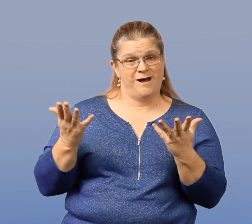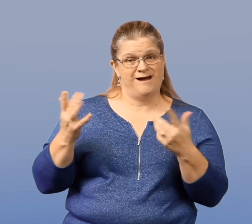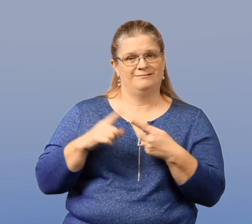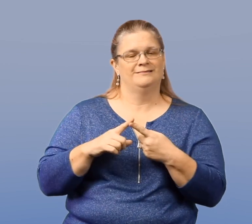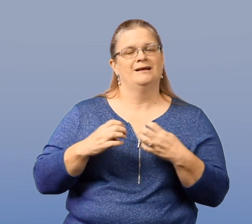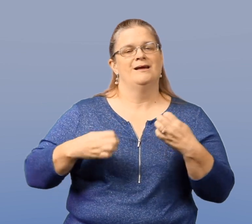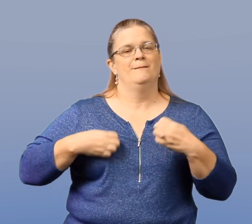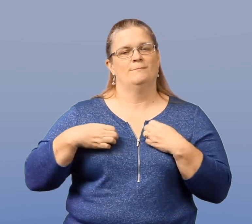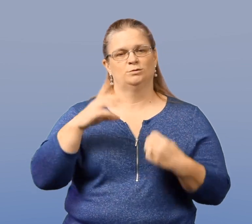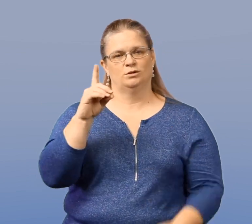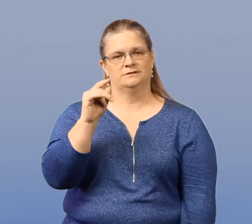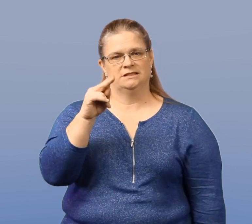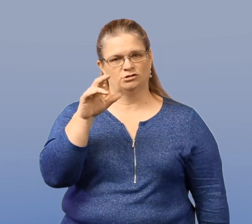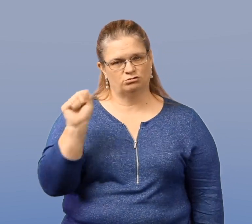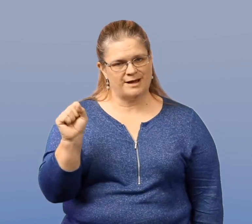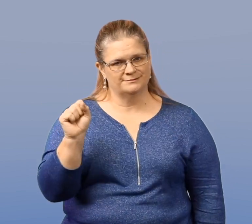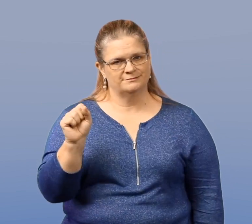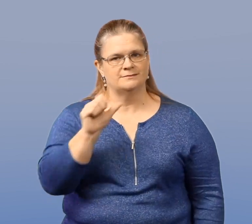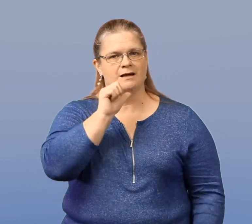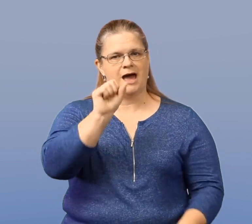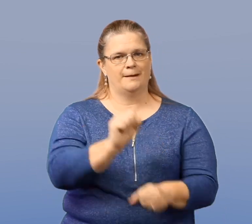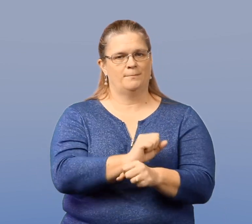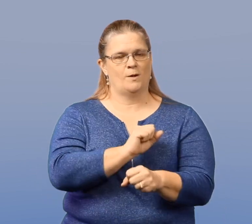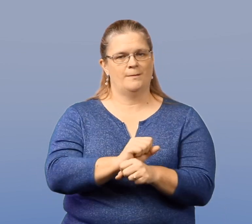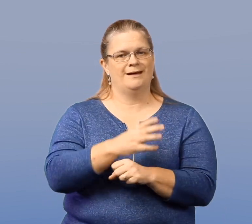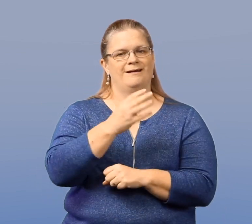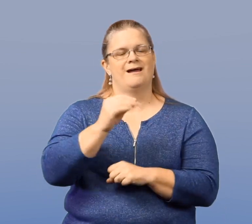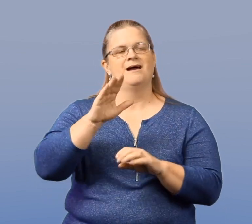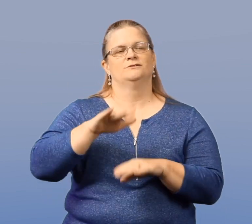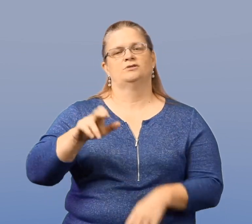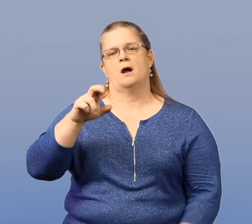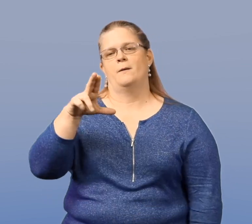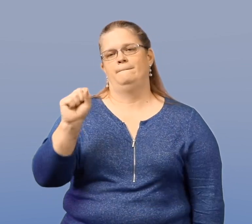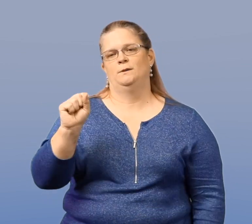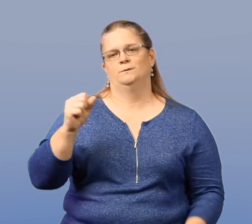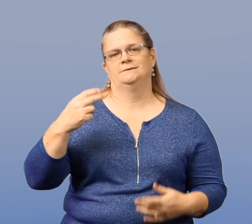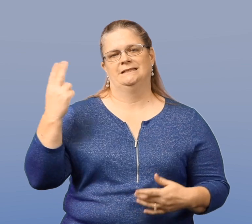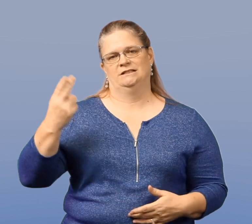such as emotional distress, unemployment, and child abuse history.